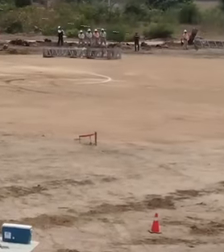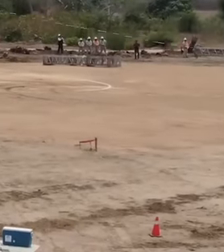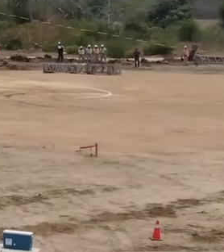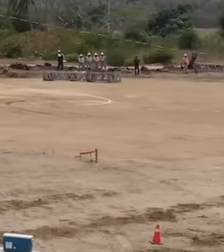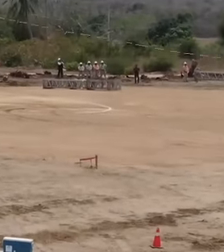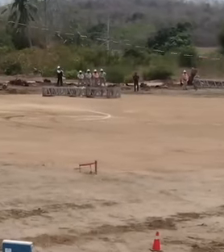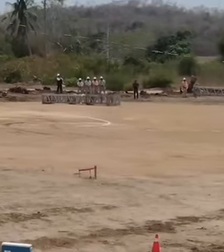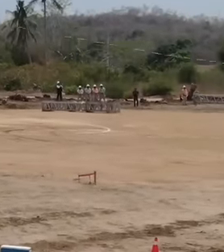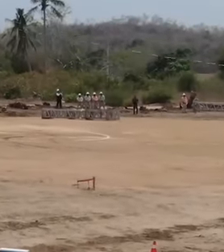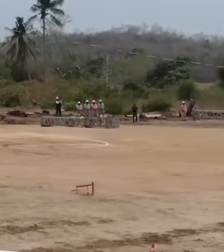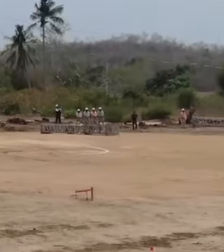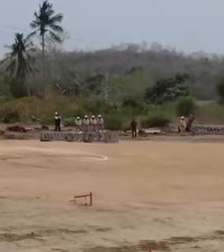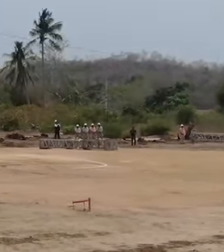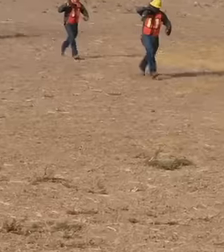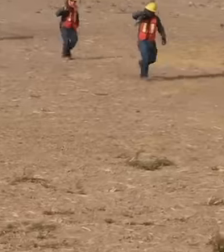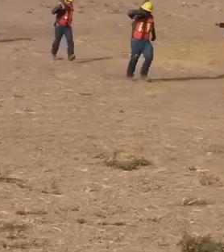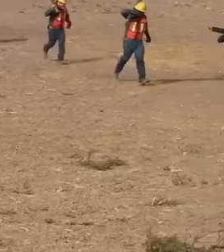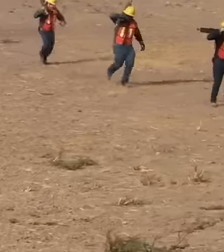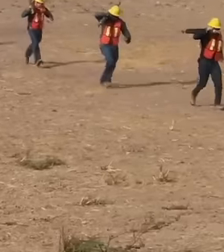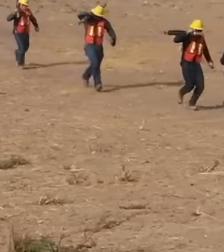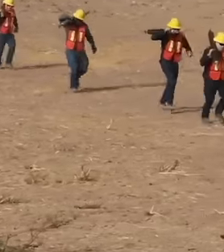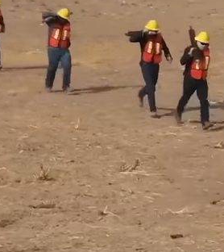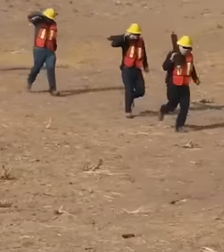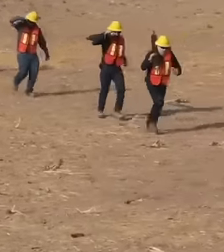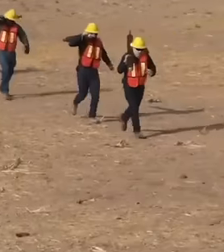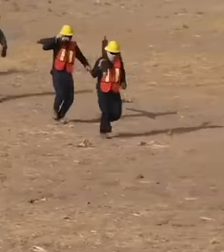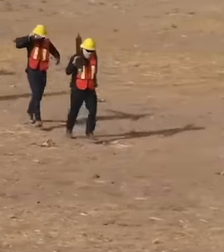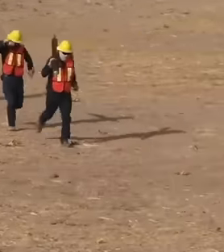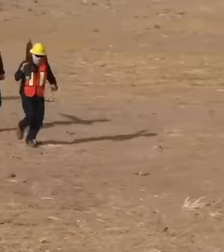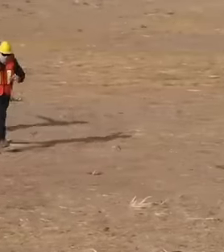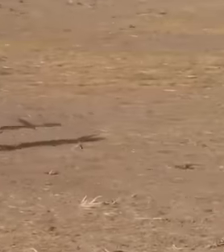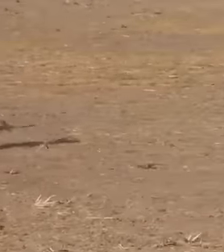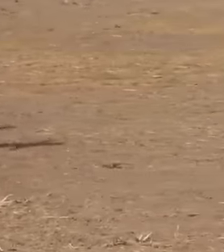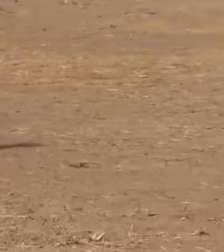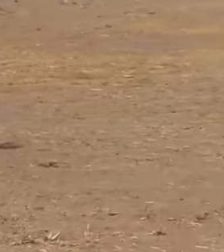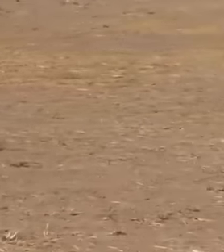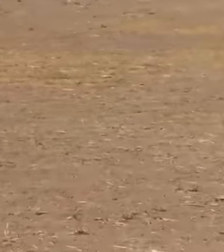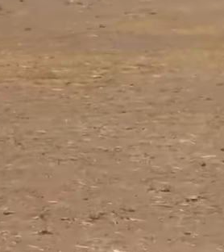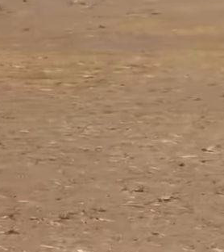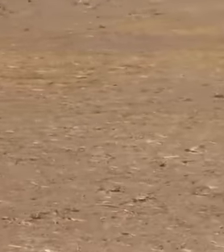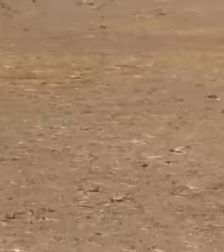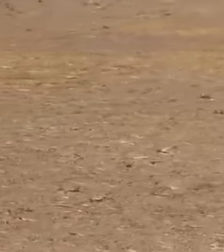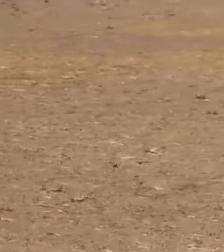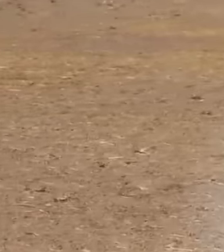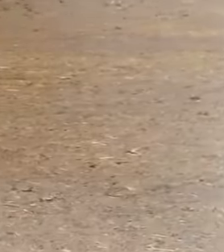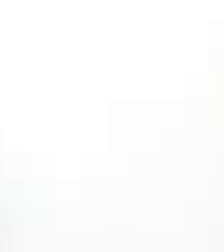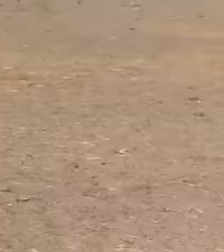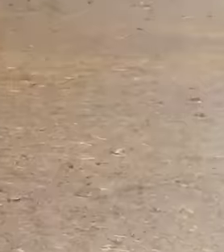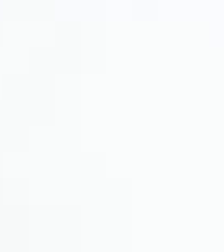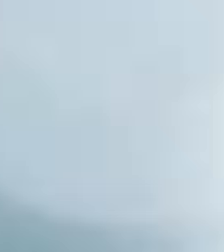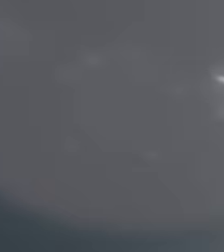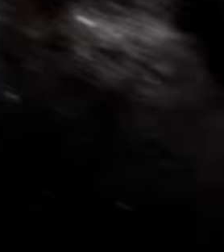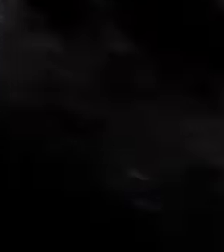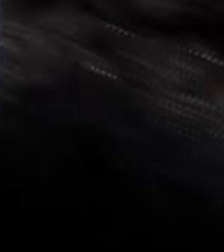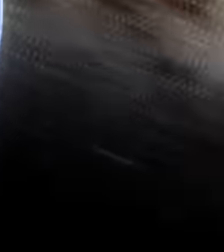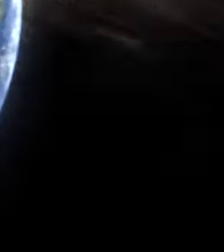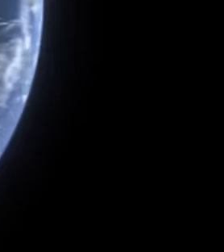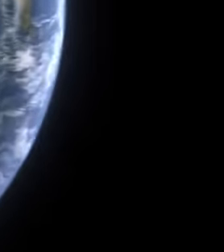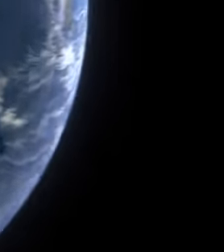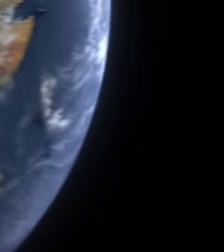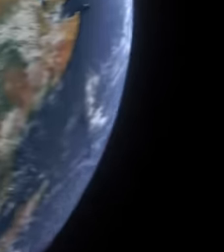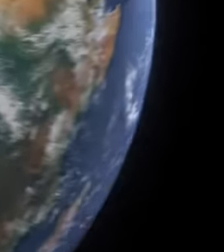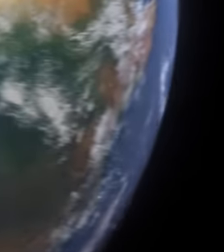technical assistance to the island and restore the Cuban electrical system. Cuba does not deserve the